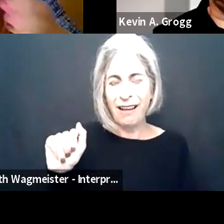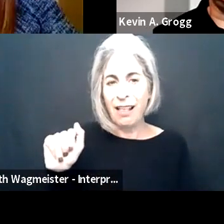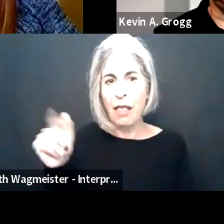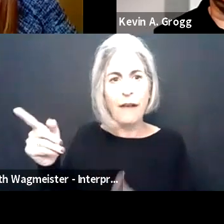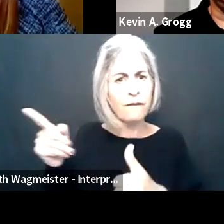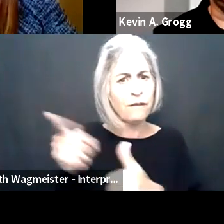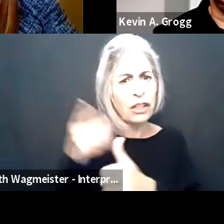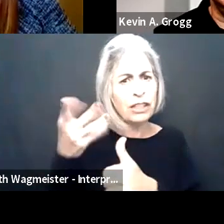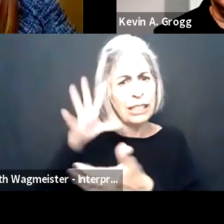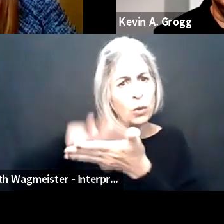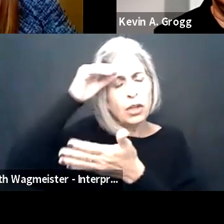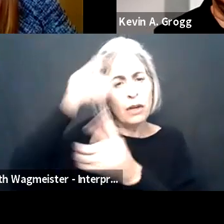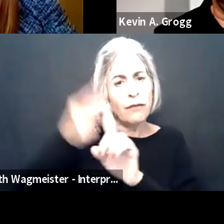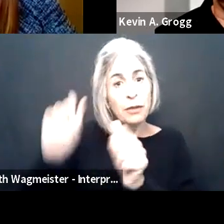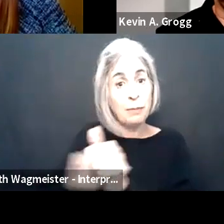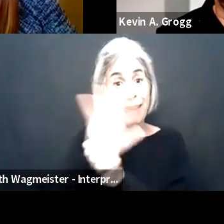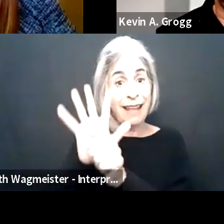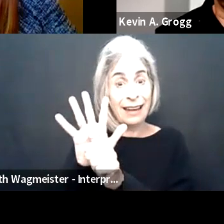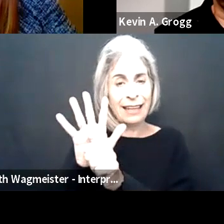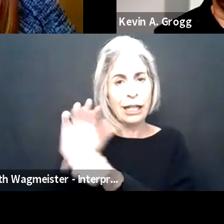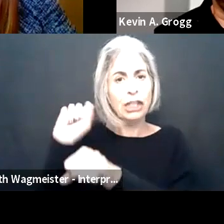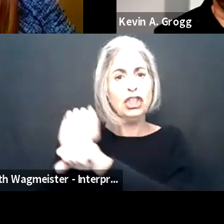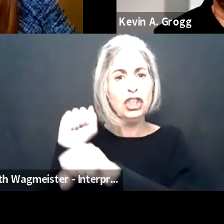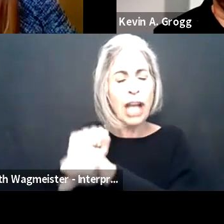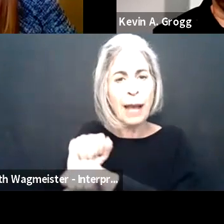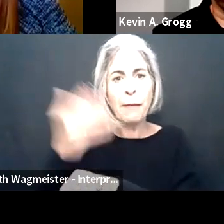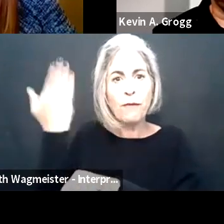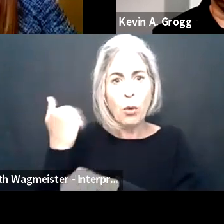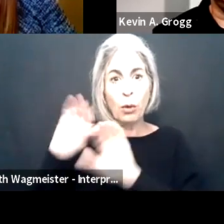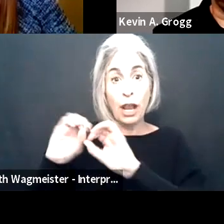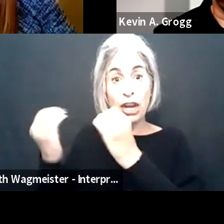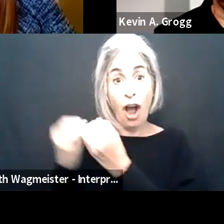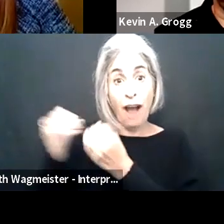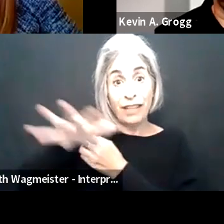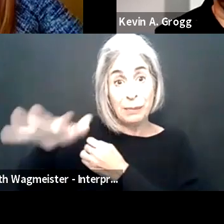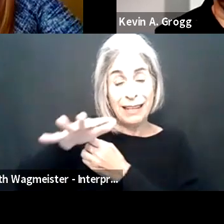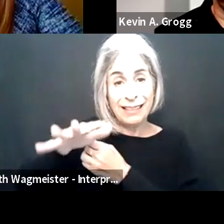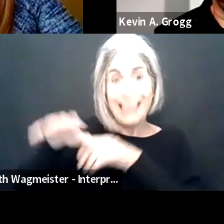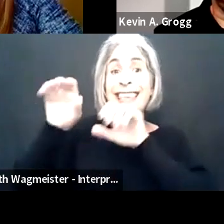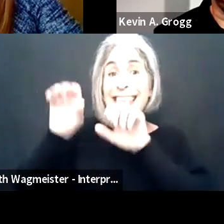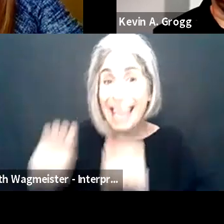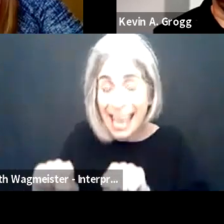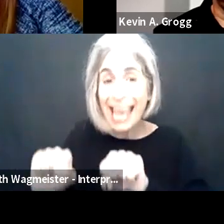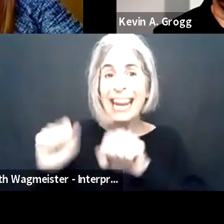important thing is exactly what you said, Maria, the first takeaway from the pandemic is that jobs that were resumed